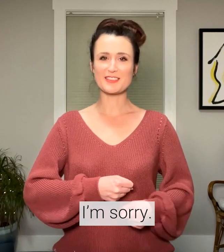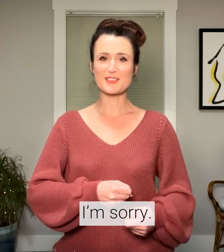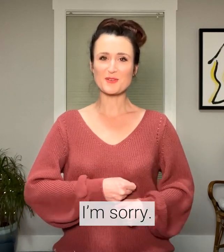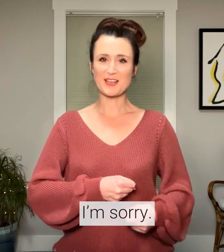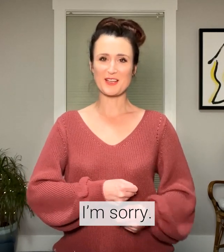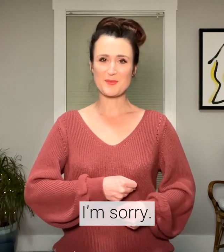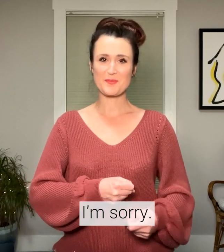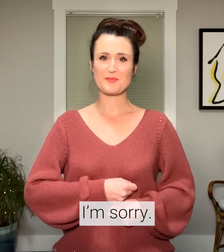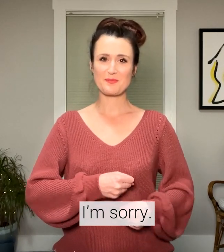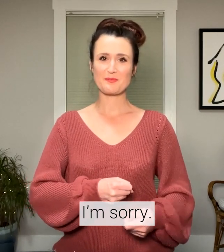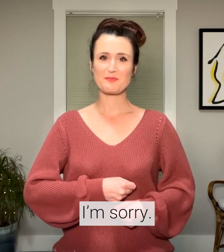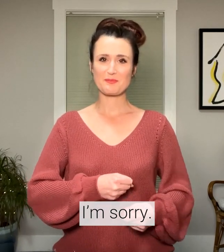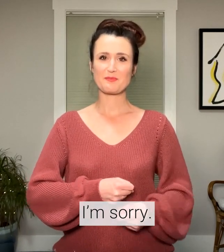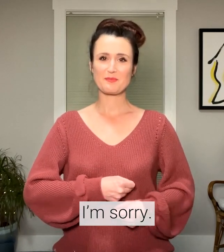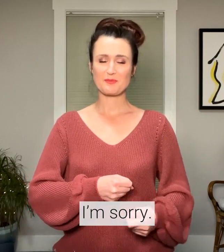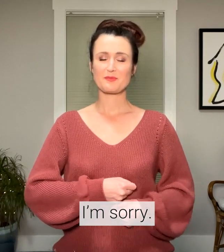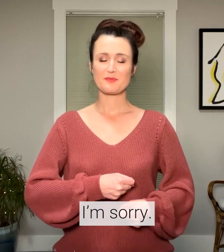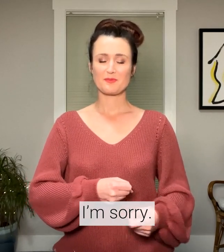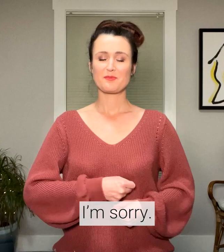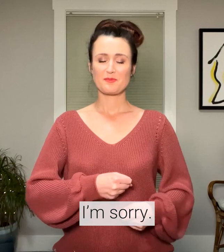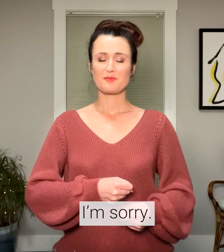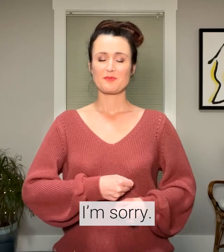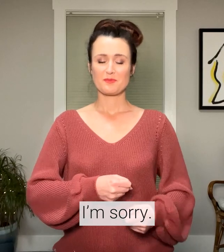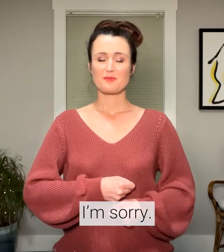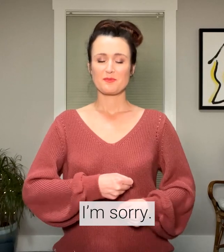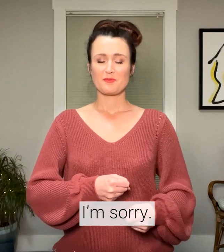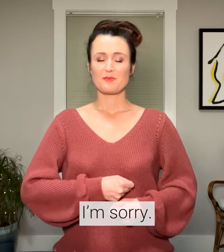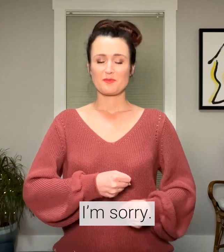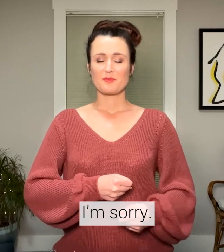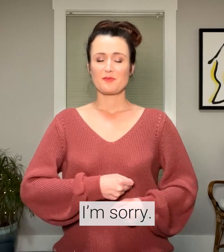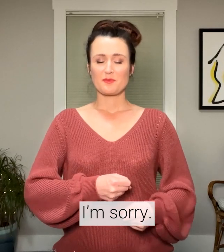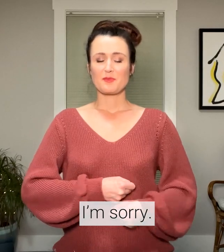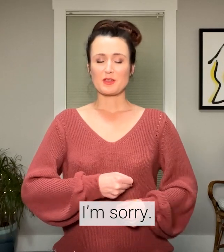is okay.